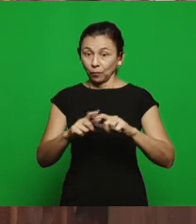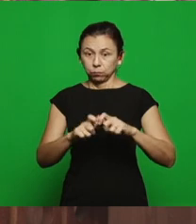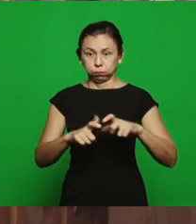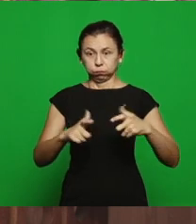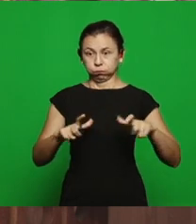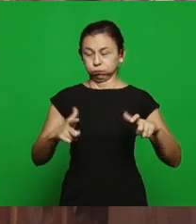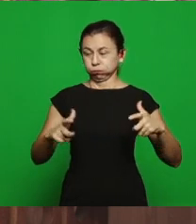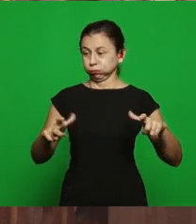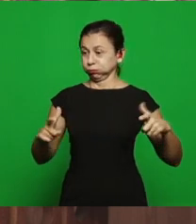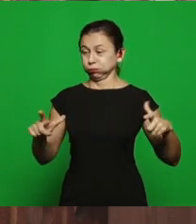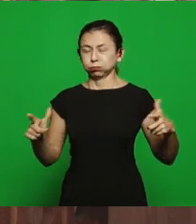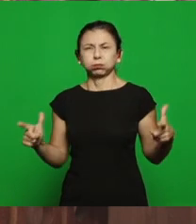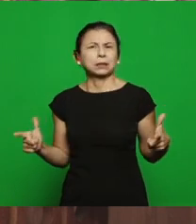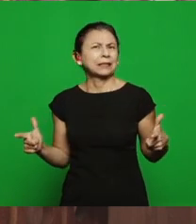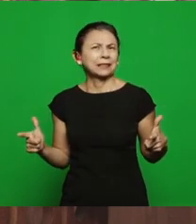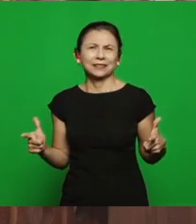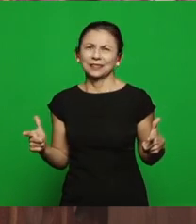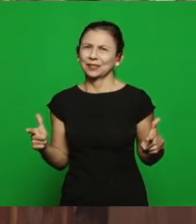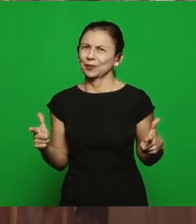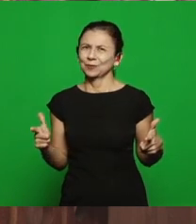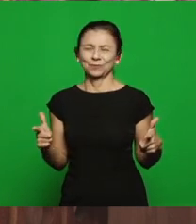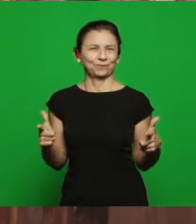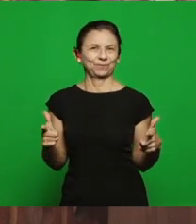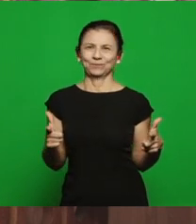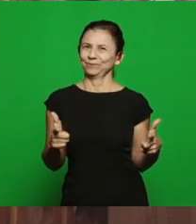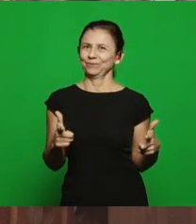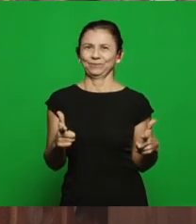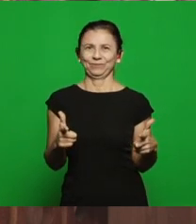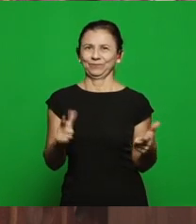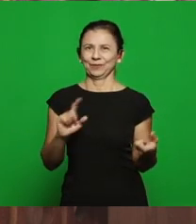swelling, it’s the bread with leaven, who looks